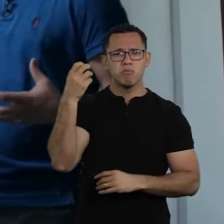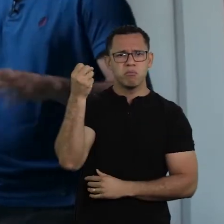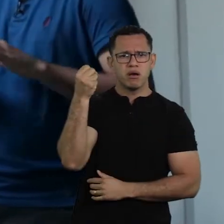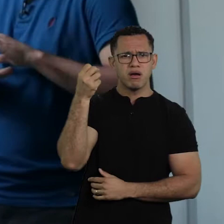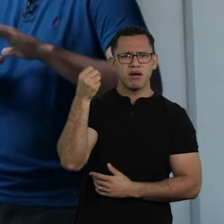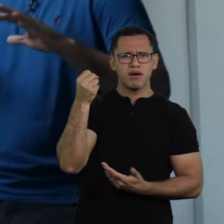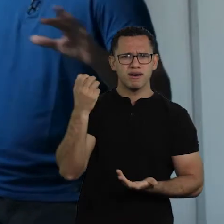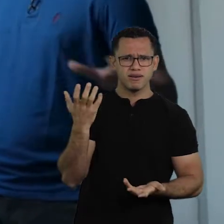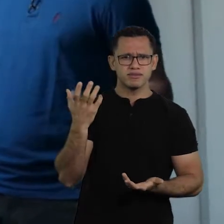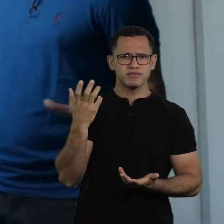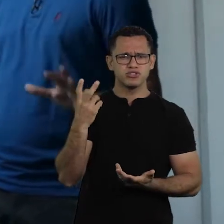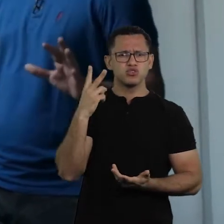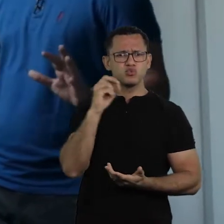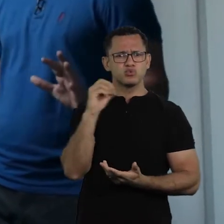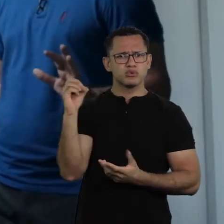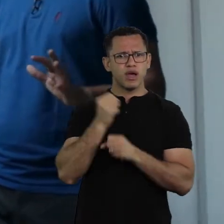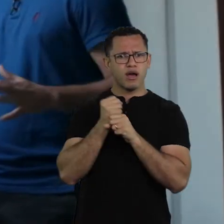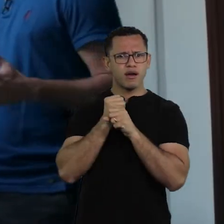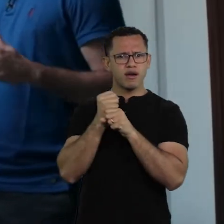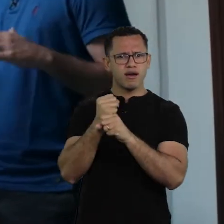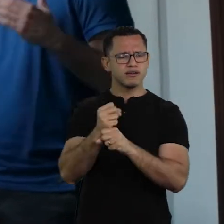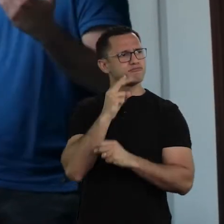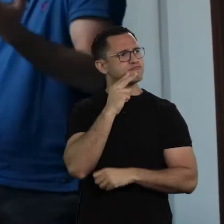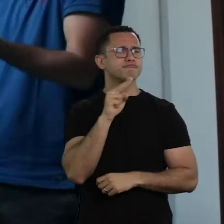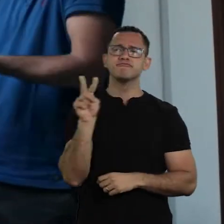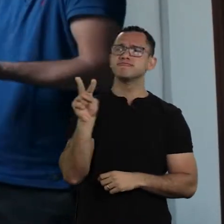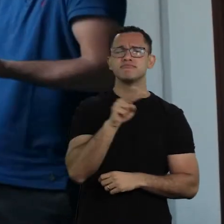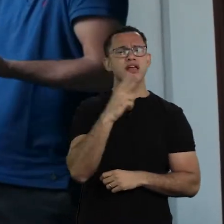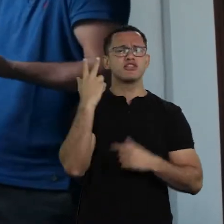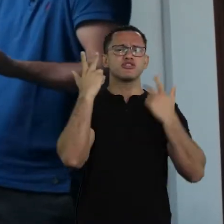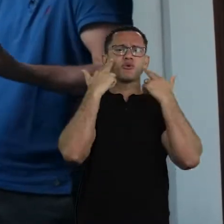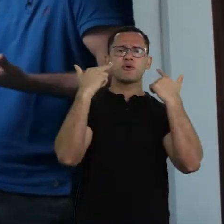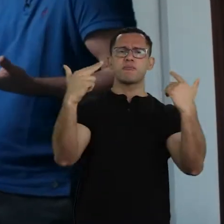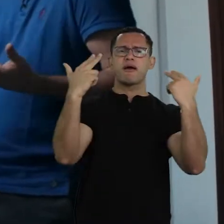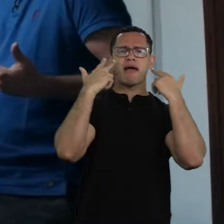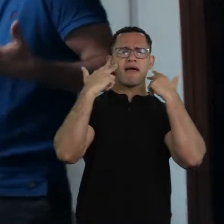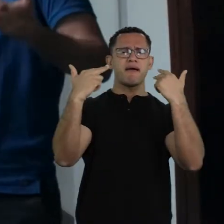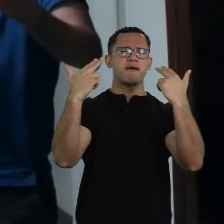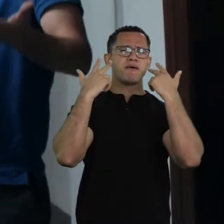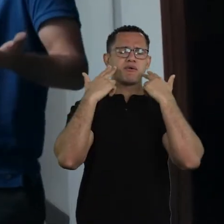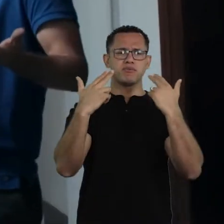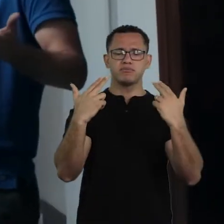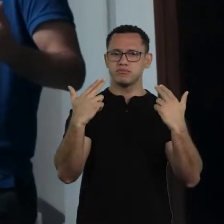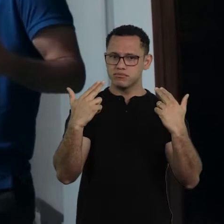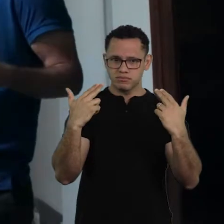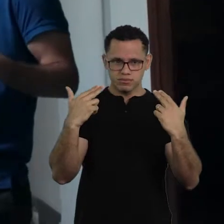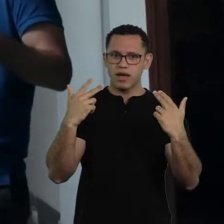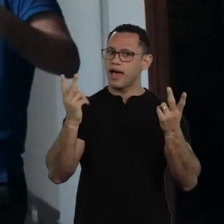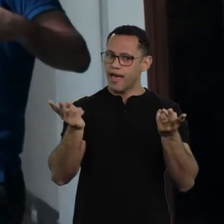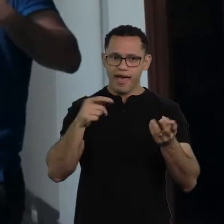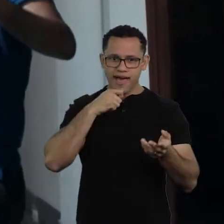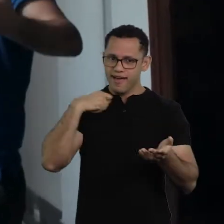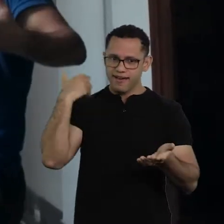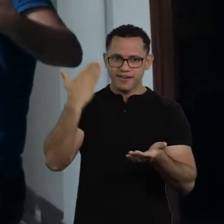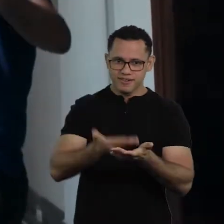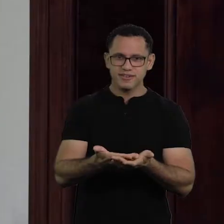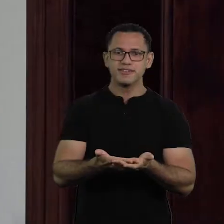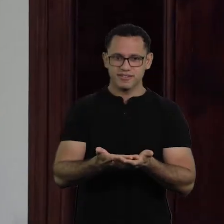and for the past 200 years we thought this was normal and we still do, because what is exotic and strange,